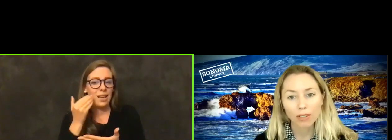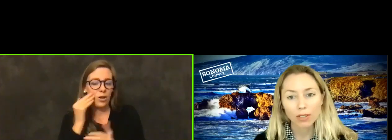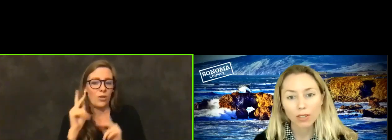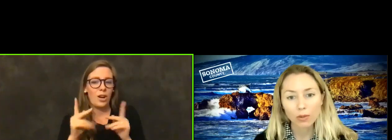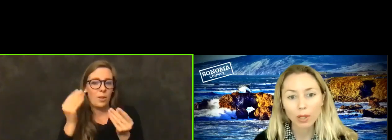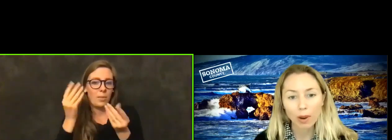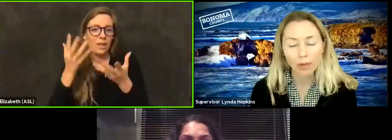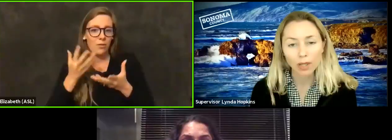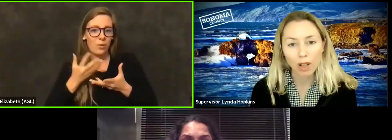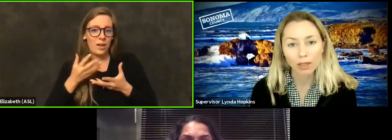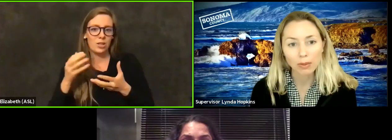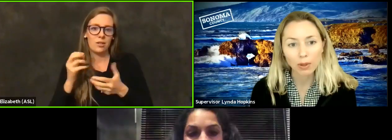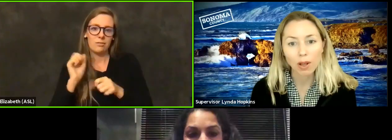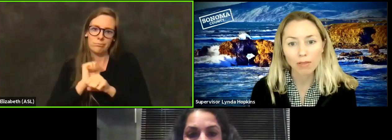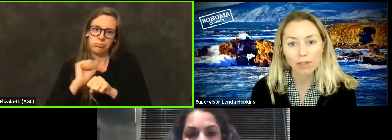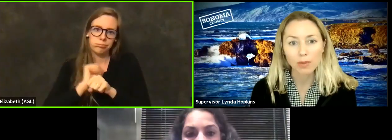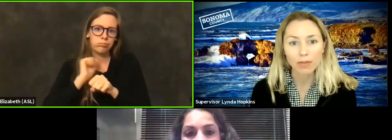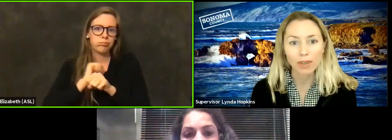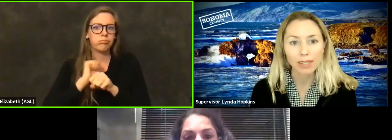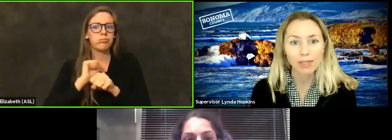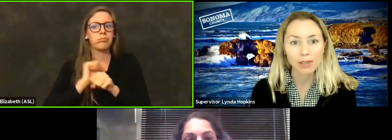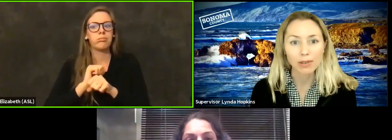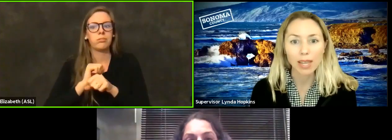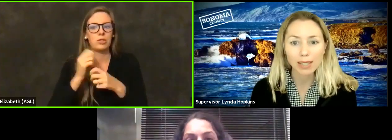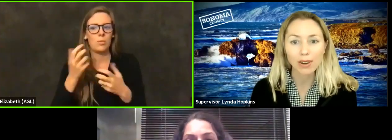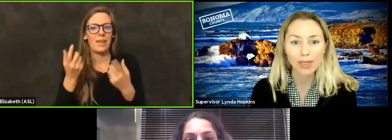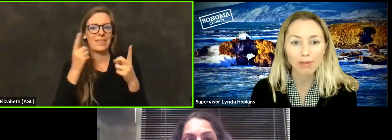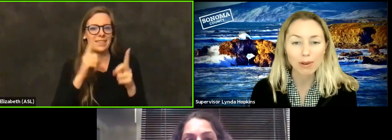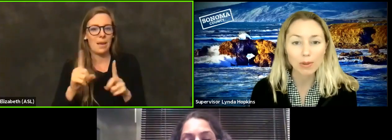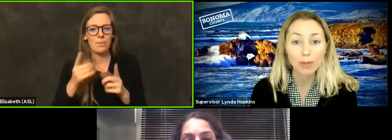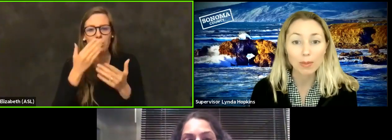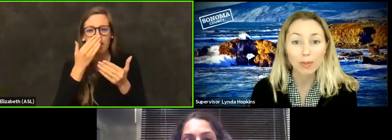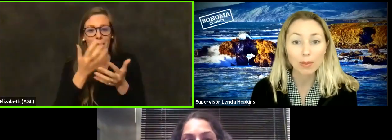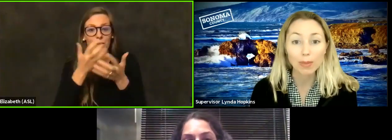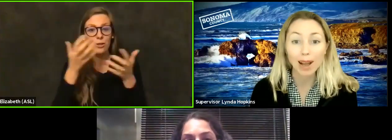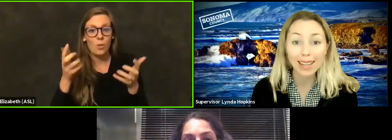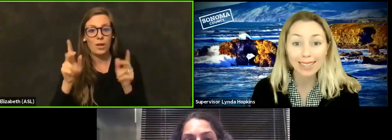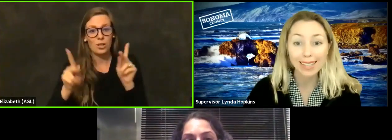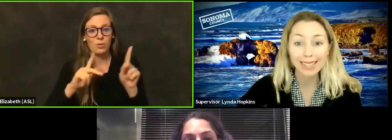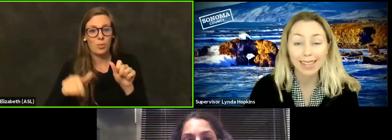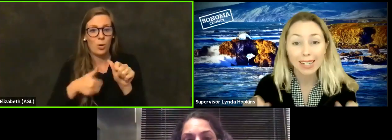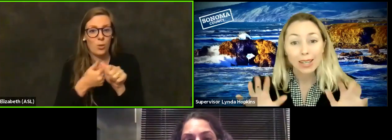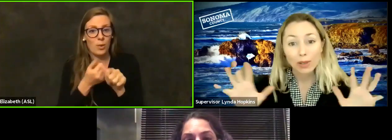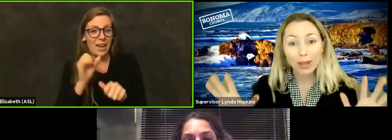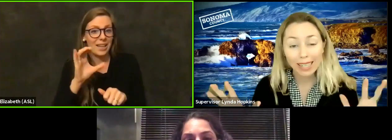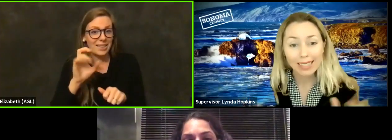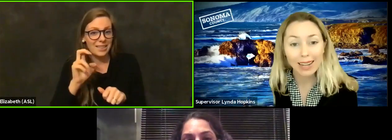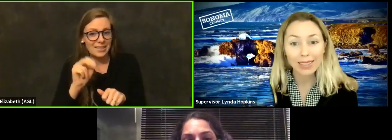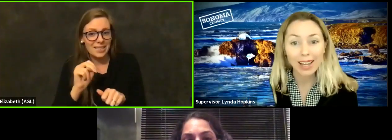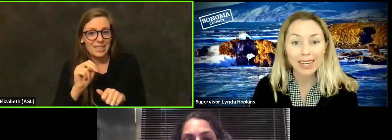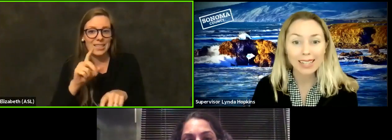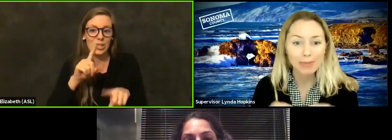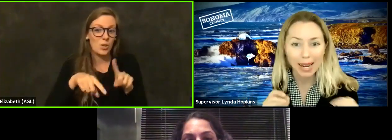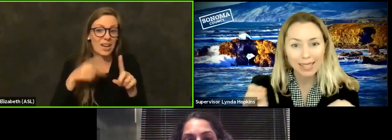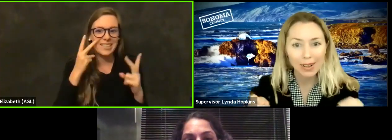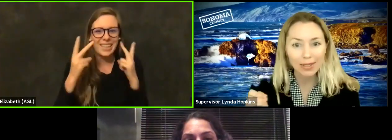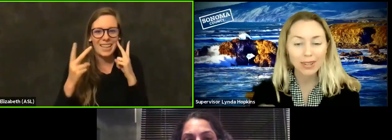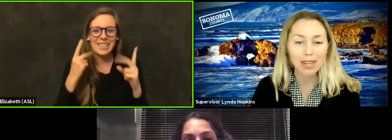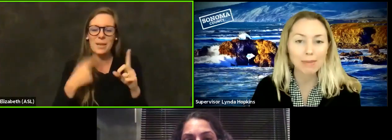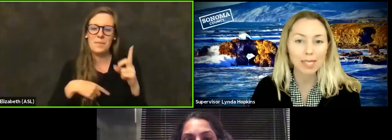officers work around the clock to pull off these briefings. And so thanks to all the folks who are behind the scenes that you all can't see out in the audience. But I see all of their names as